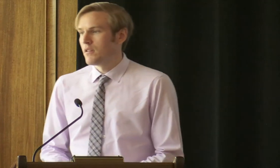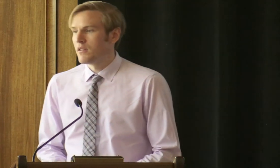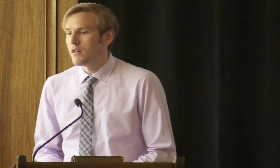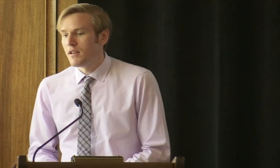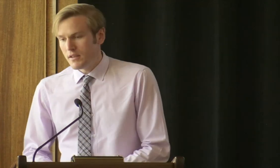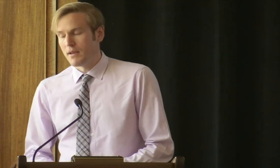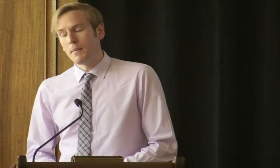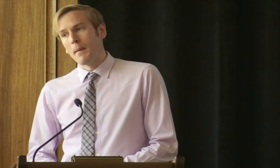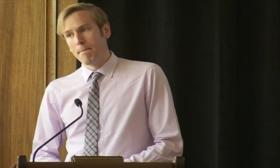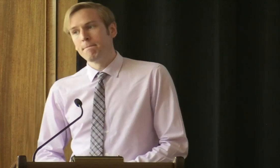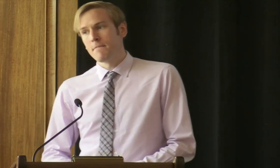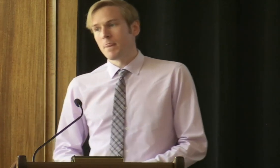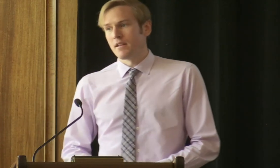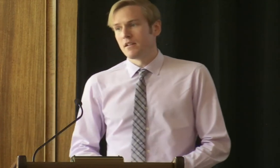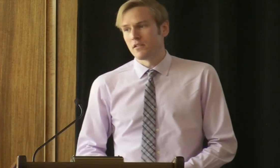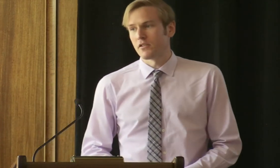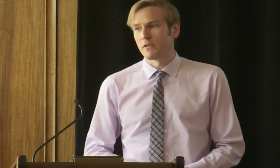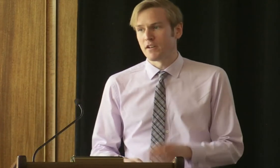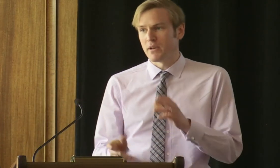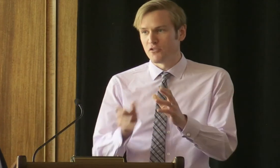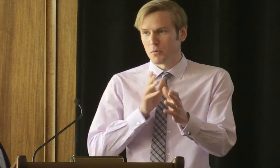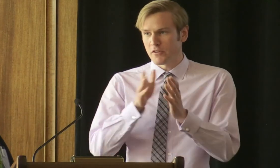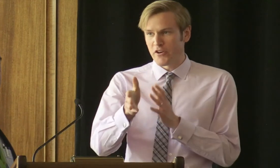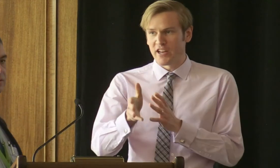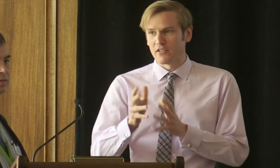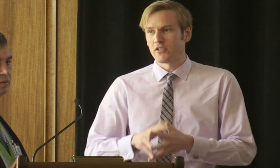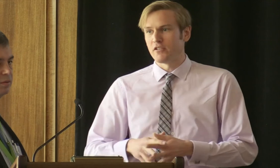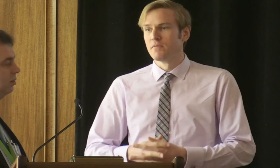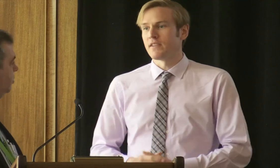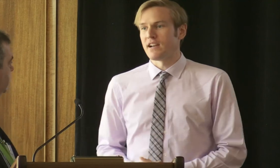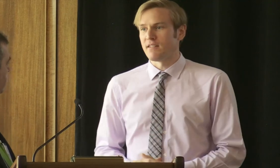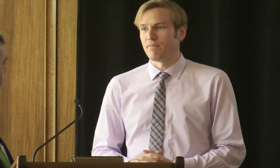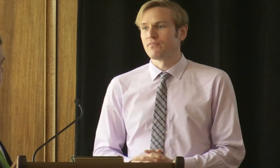yeah it's just we've done a better job of coding it to